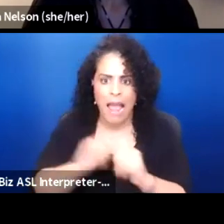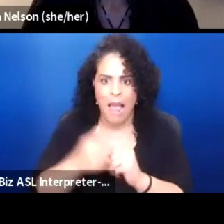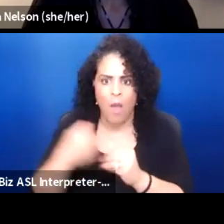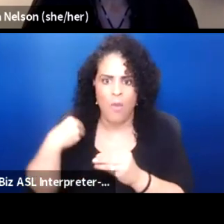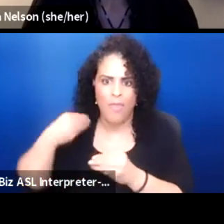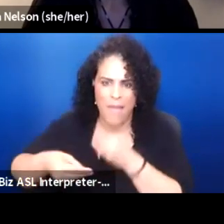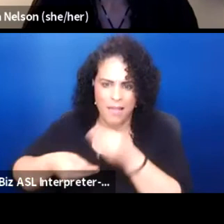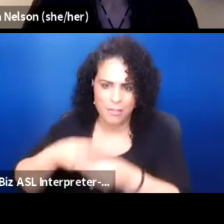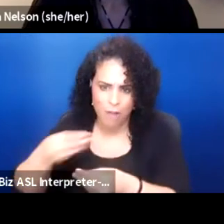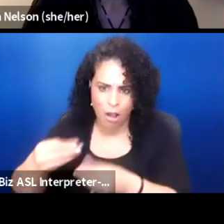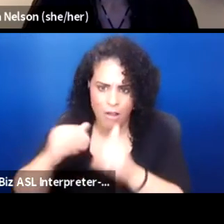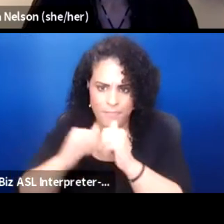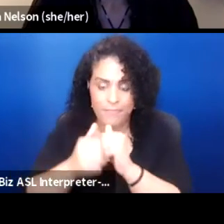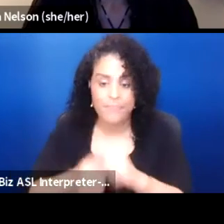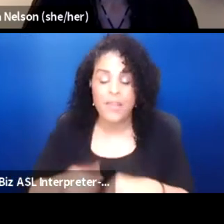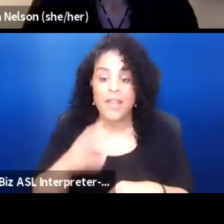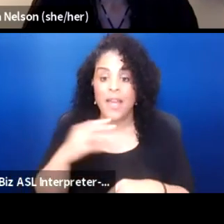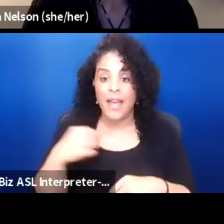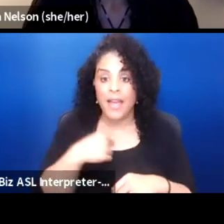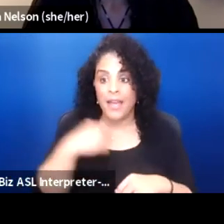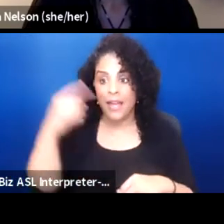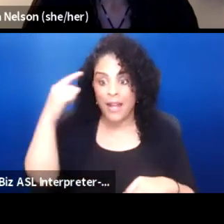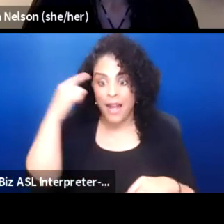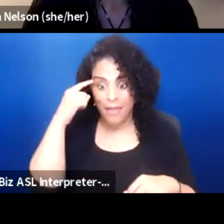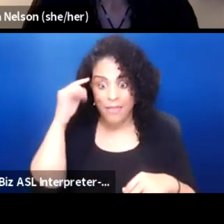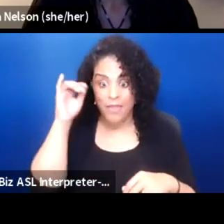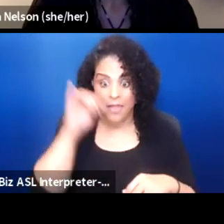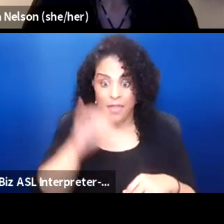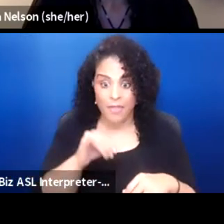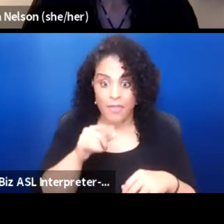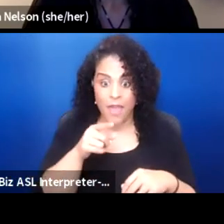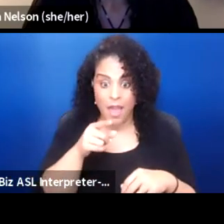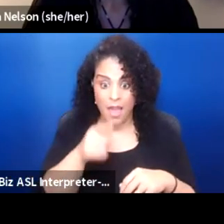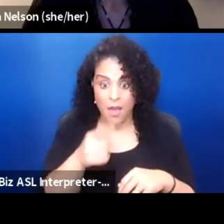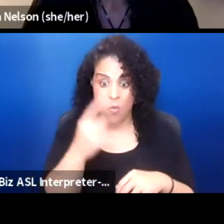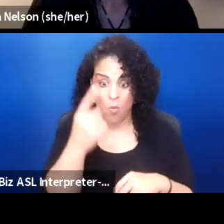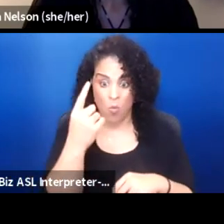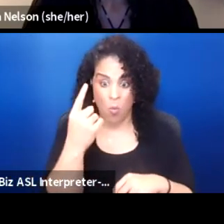And I think that that's one of the couple of ways